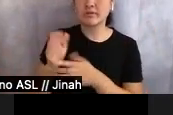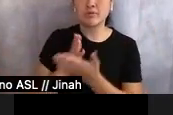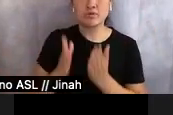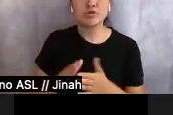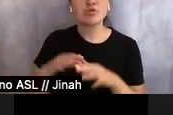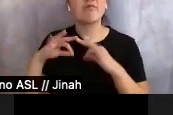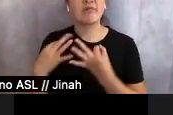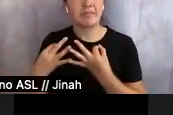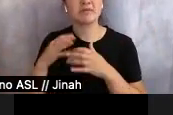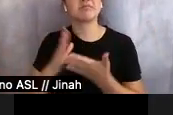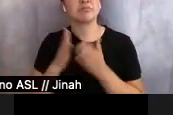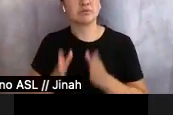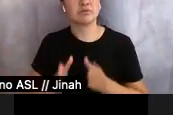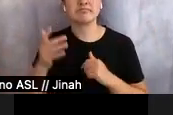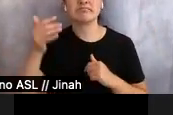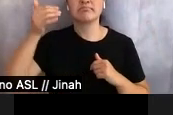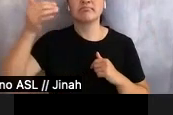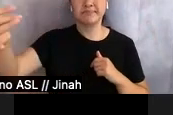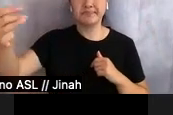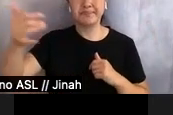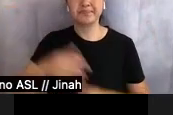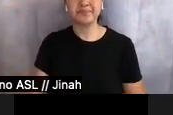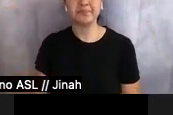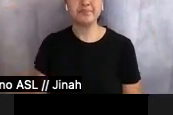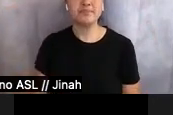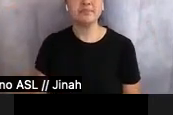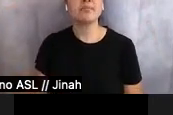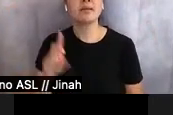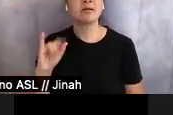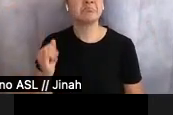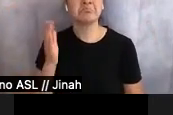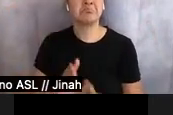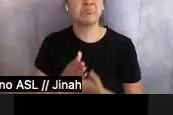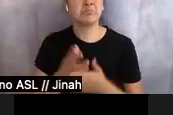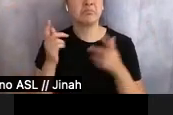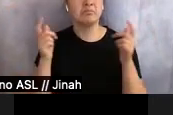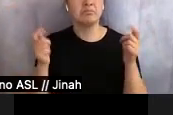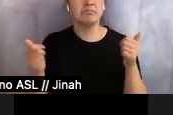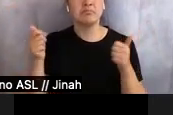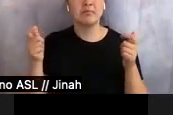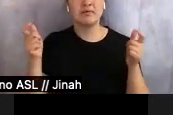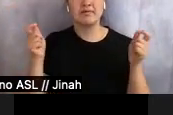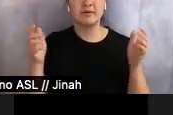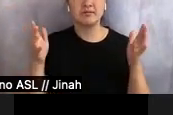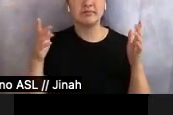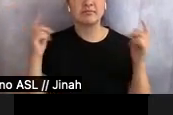Eventually, the DJ stopped. The festival director said a few words, a representative of